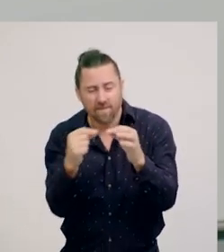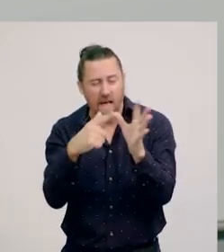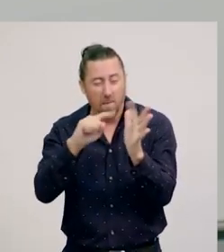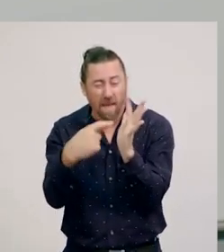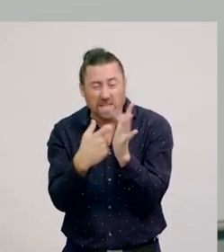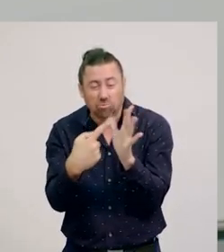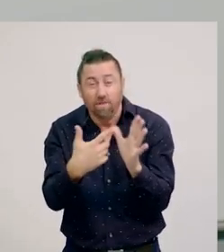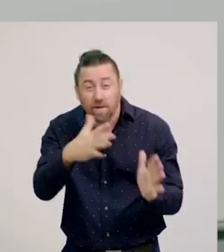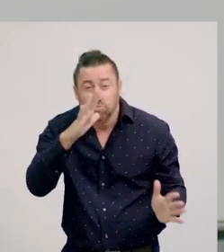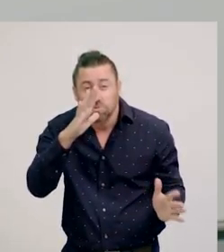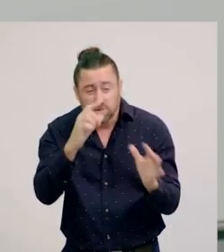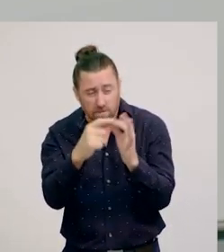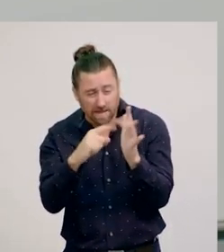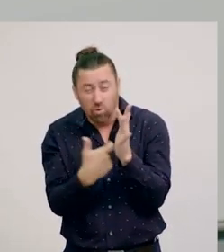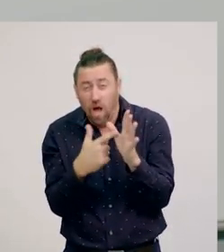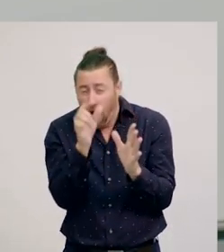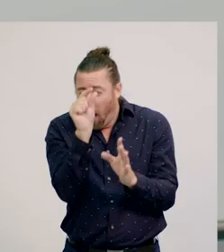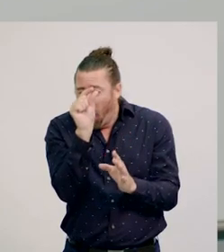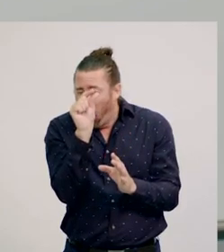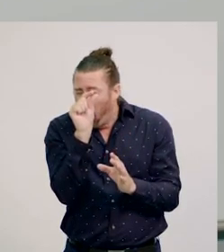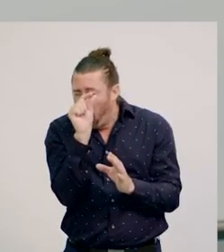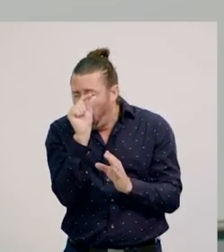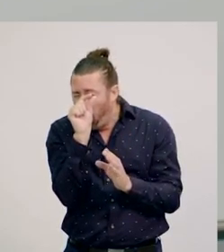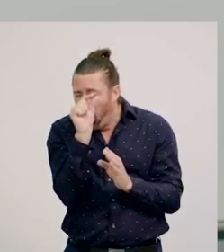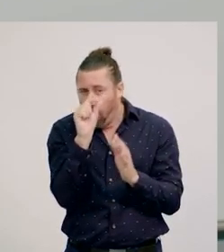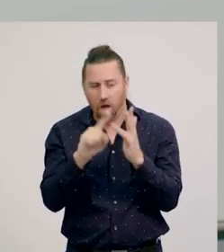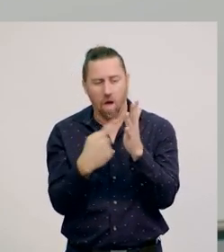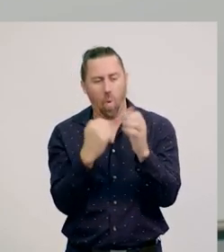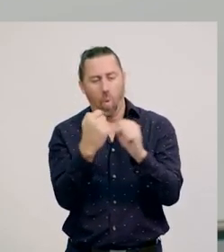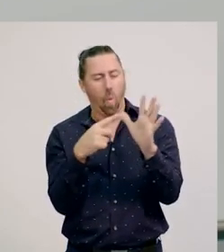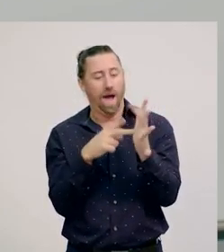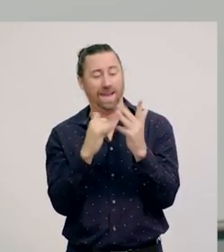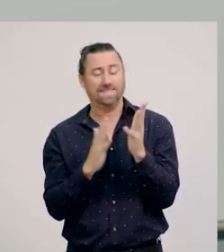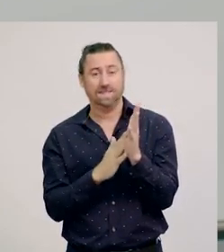These bacteria are microscopic organisms that help humans to break down food.